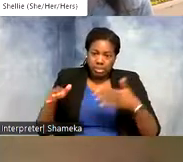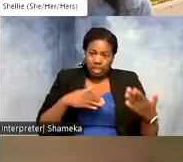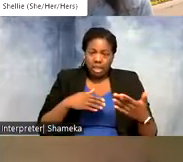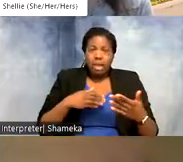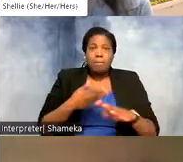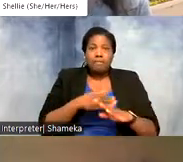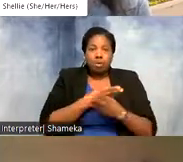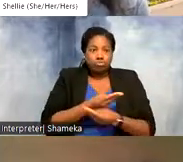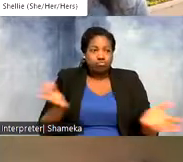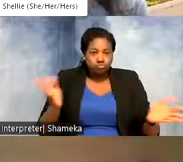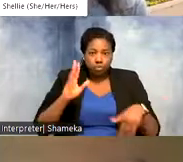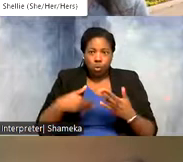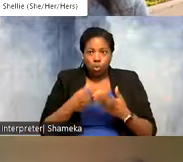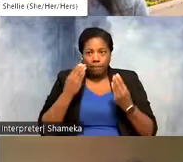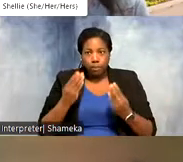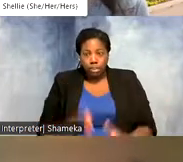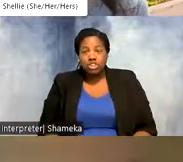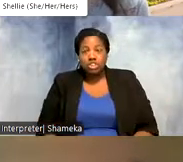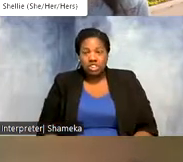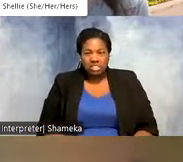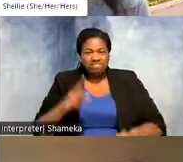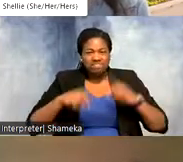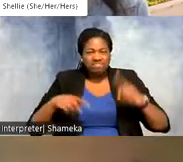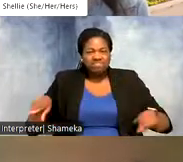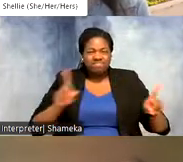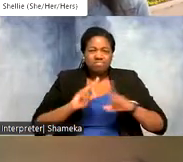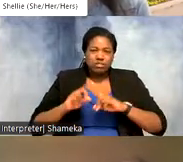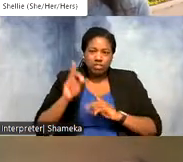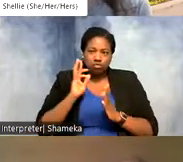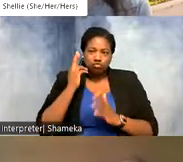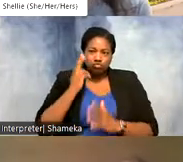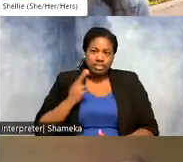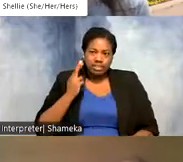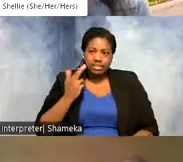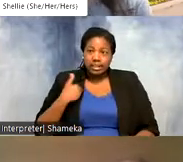the public. So there's a variety of different reasons. >>Shellie: That's so neat. And yes, you are